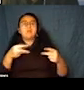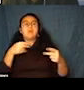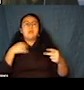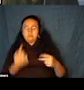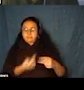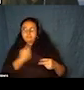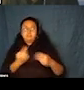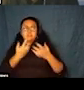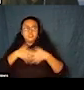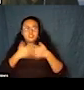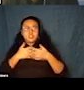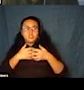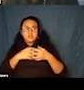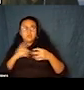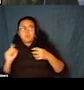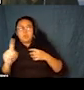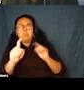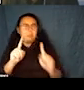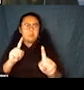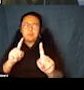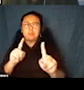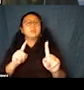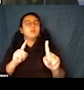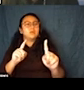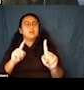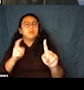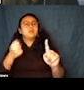machinery. Rand darts away and McClane tries to reach the dropped pistol.